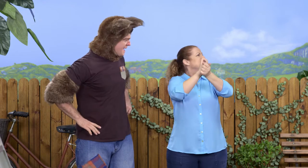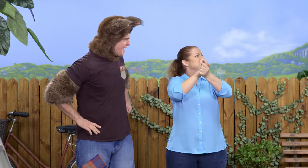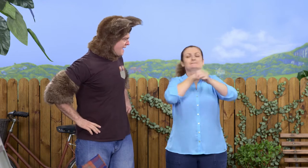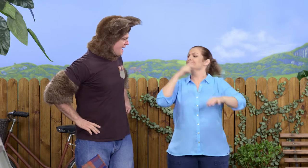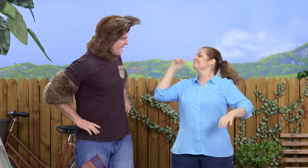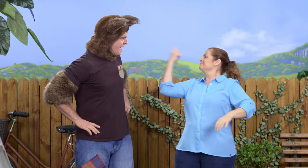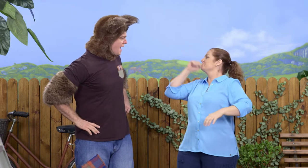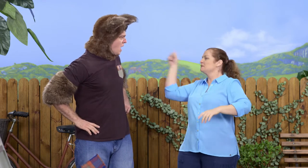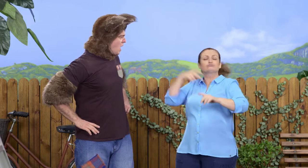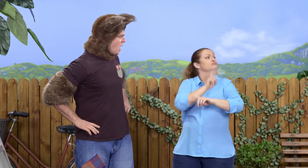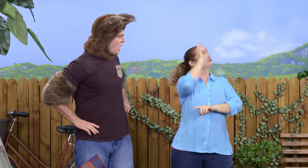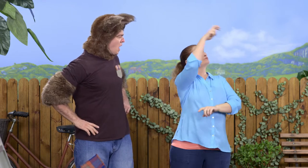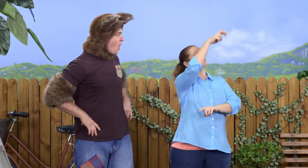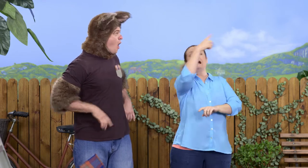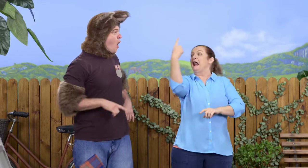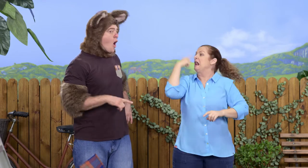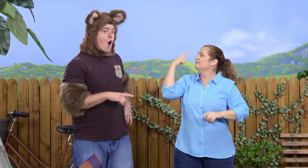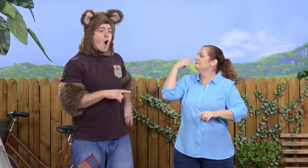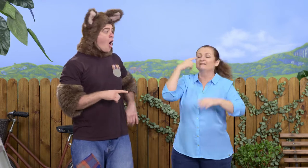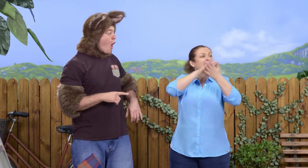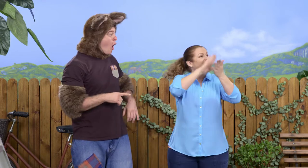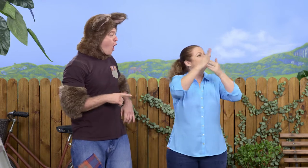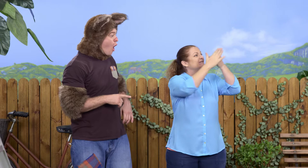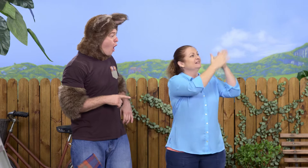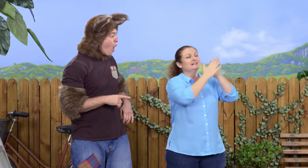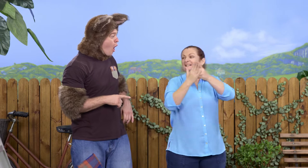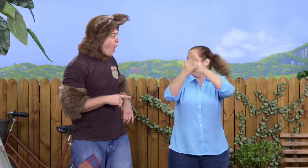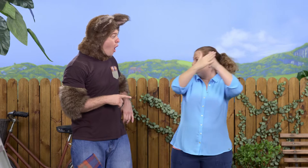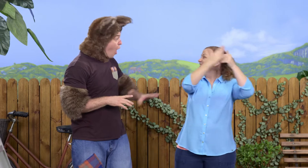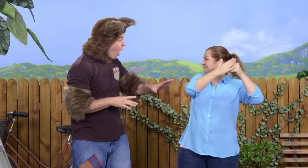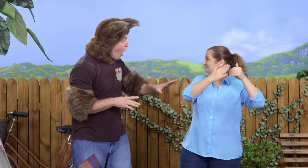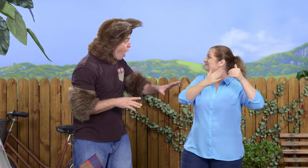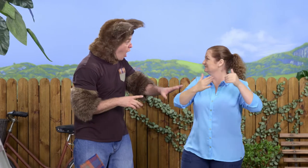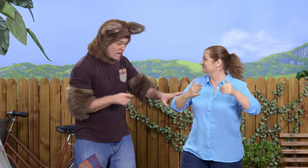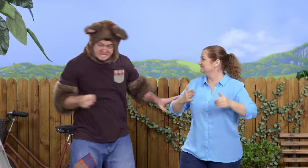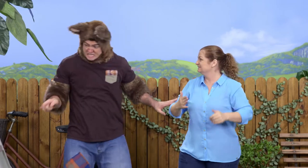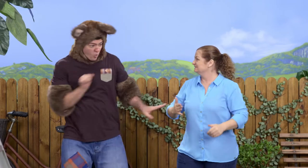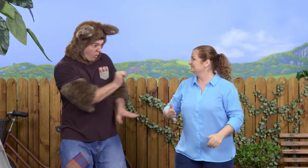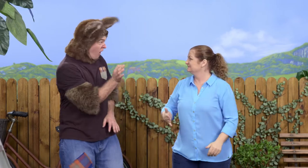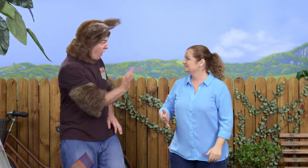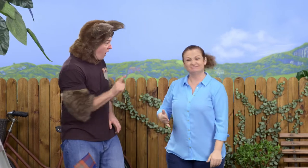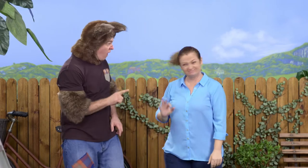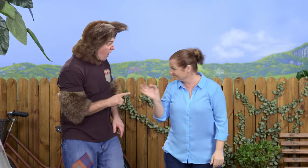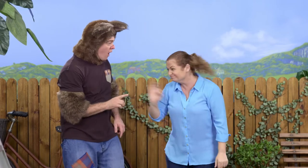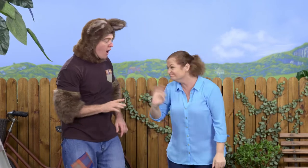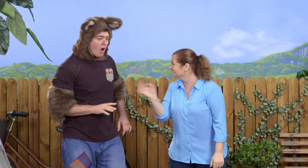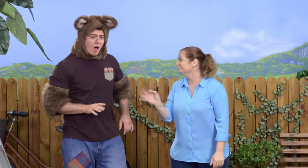And I was going to ask him to come and clean it and fix it up for us. You mean this isn't your ladder?